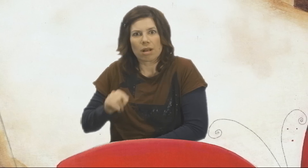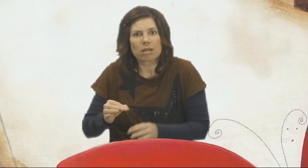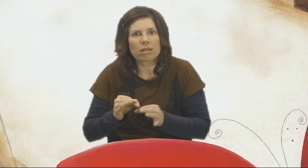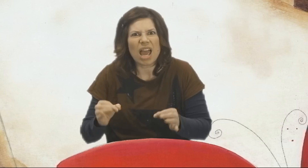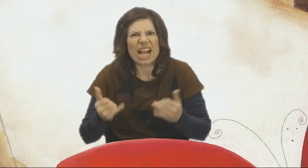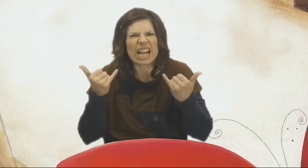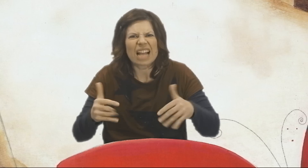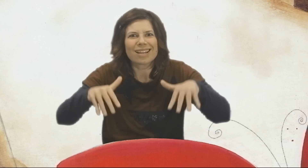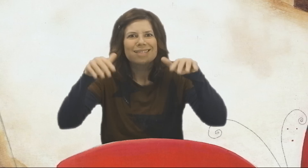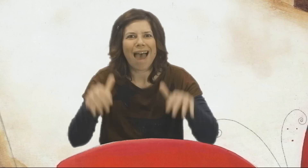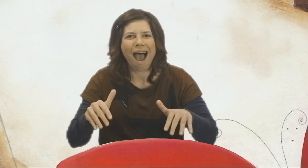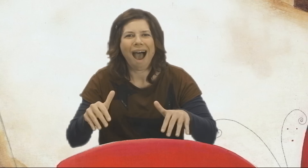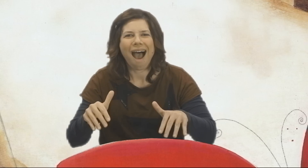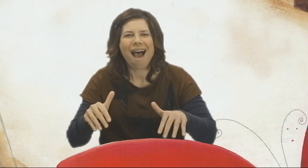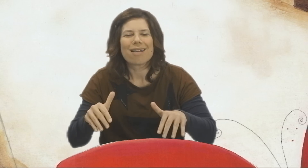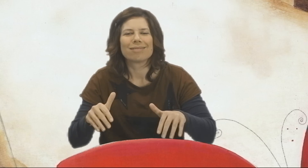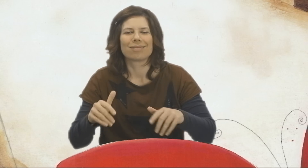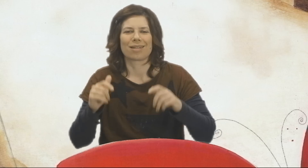And now the time has come!